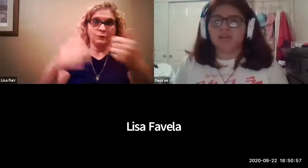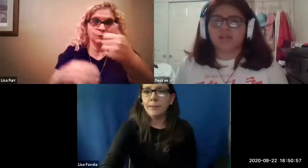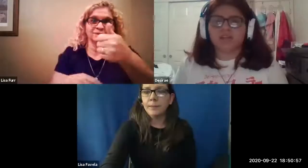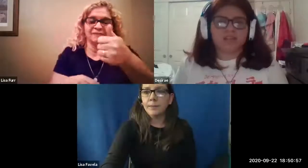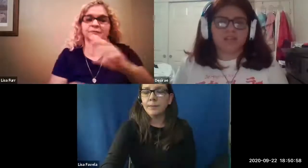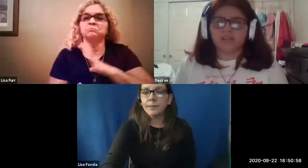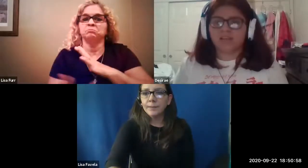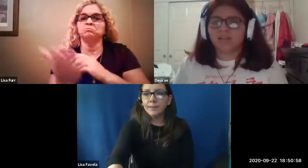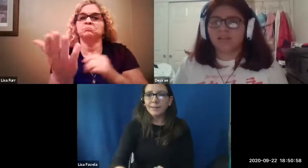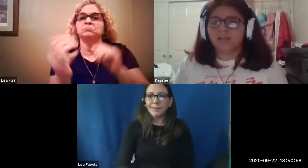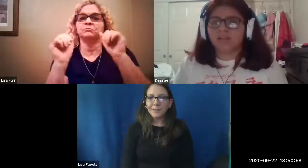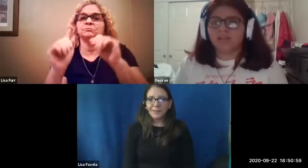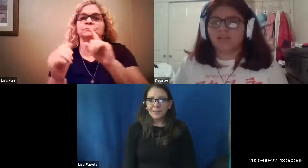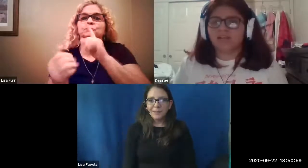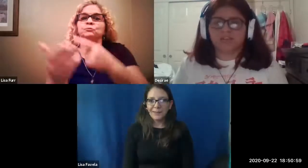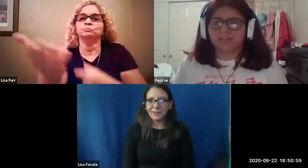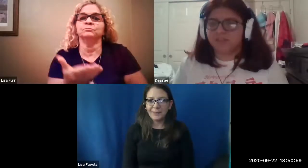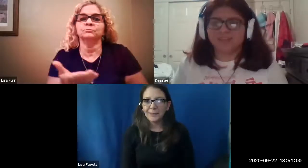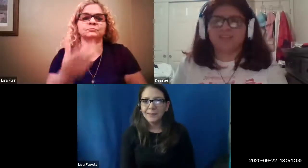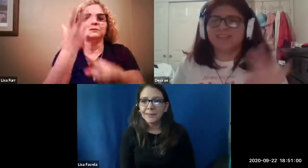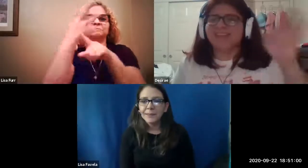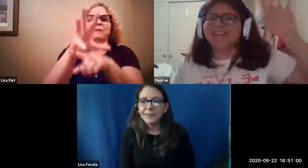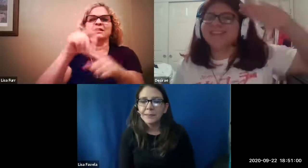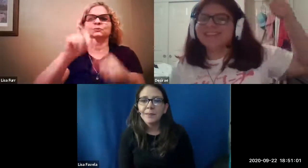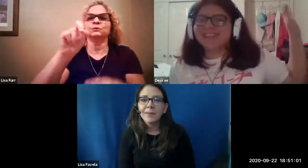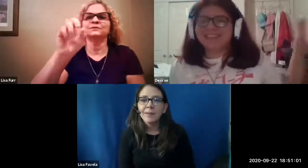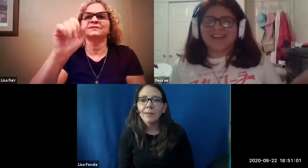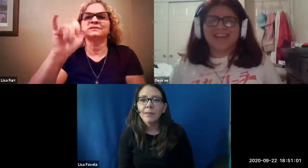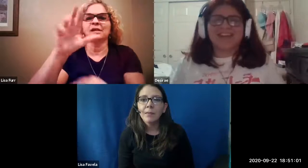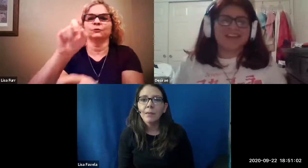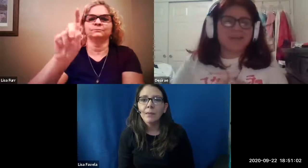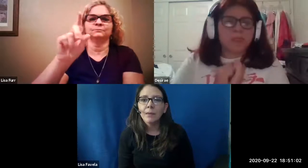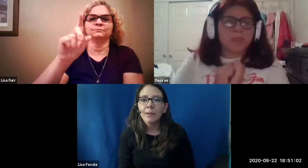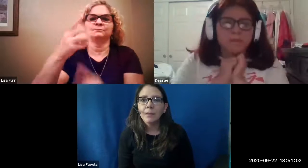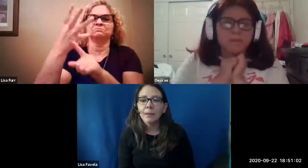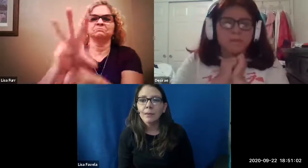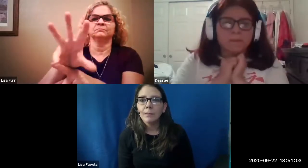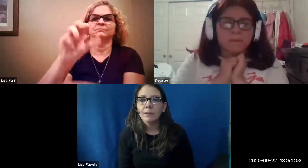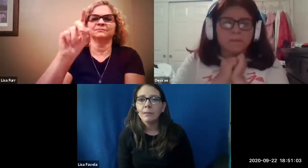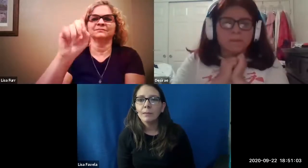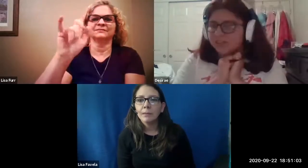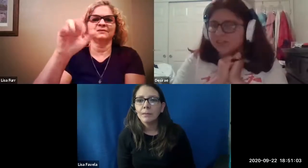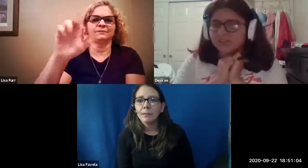do you want to open your video